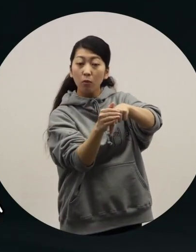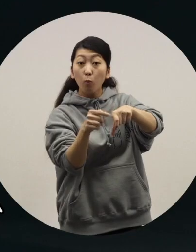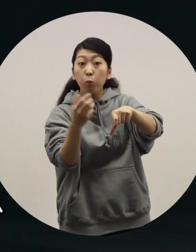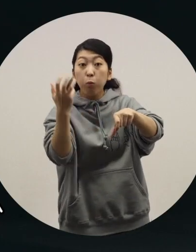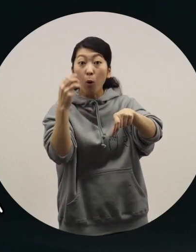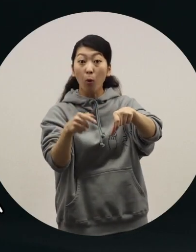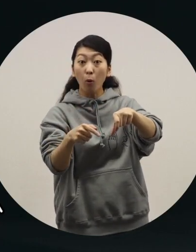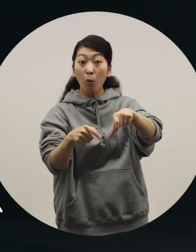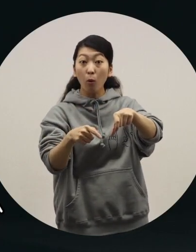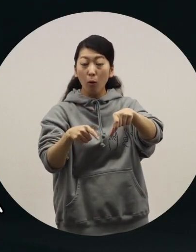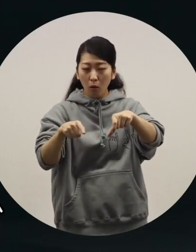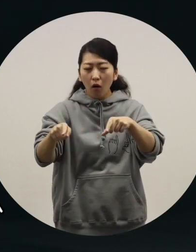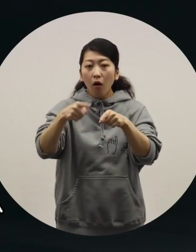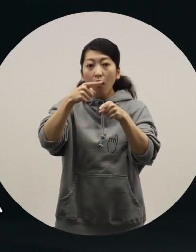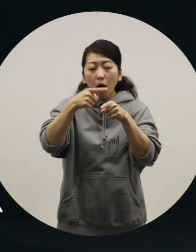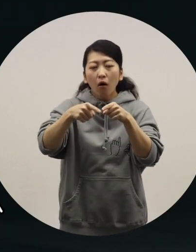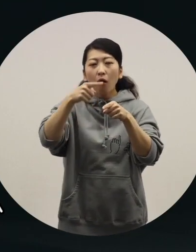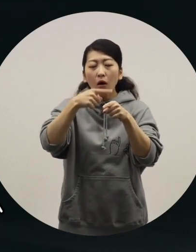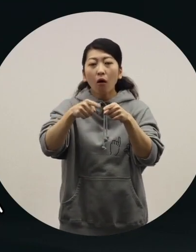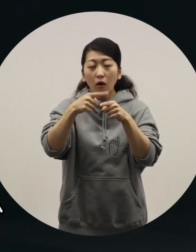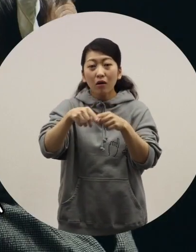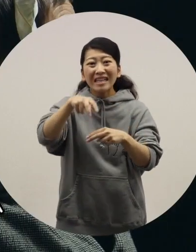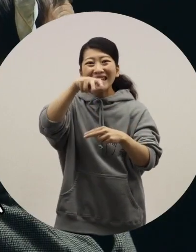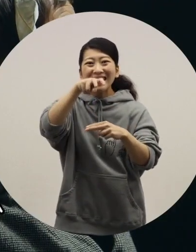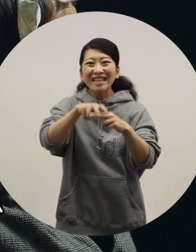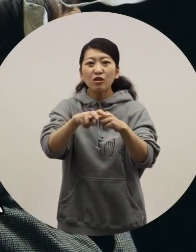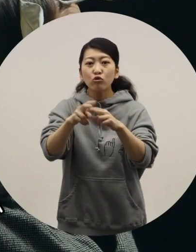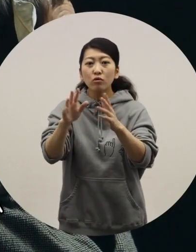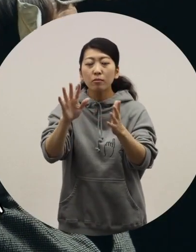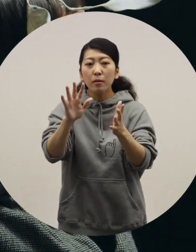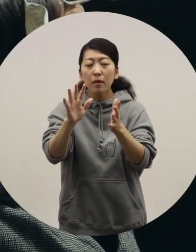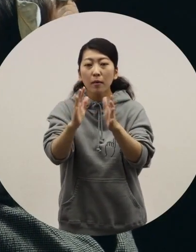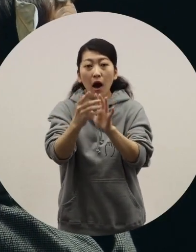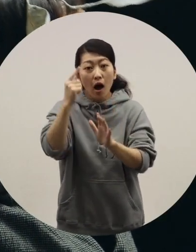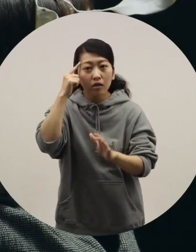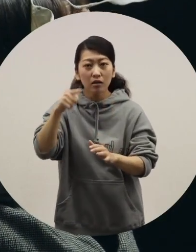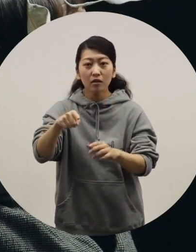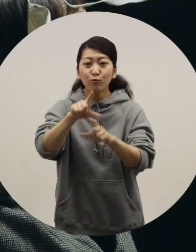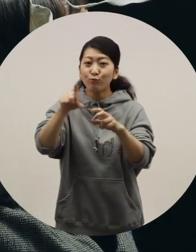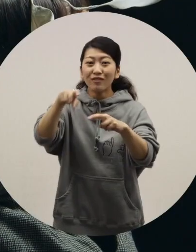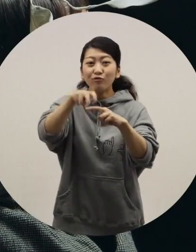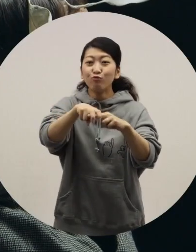But its appearance is closer to that of chairs. They look like moving chairs.